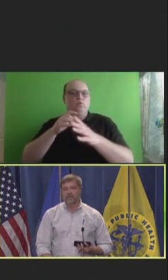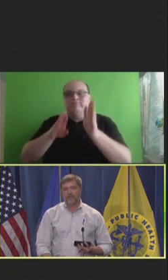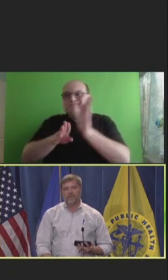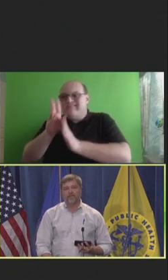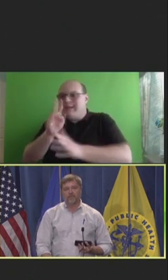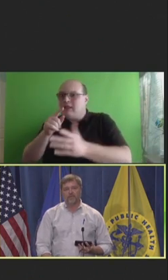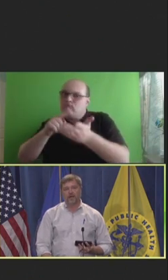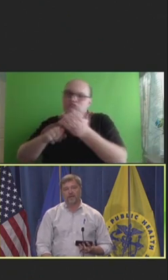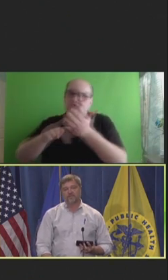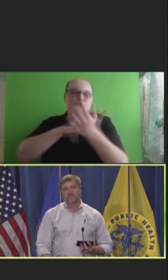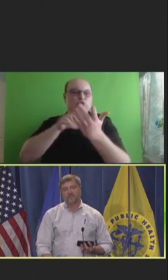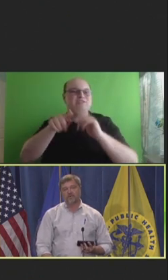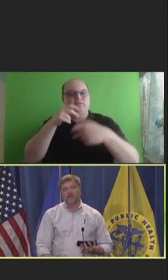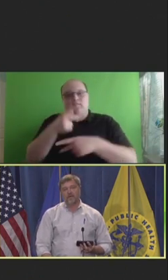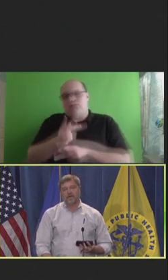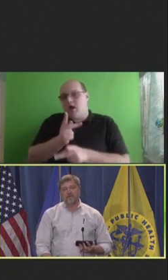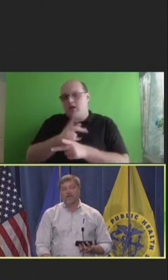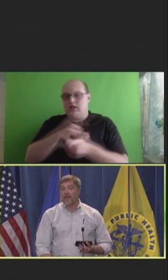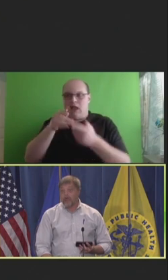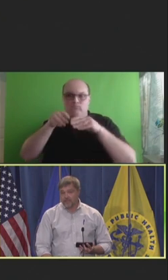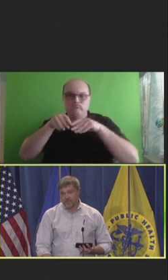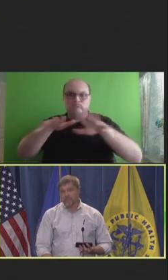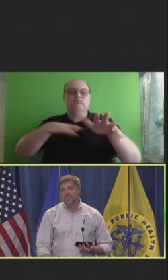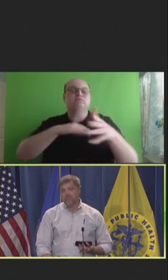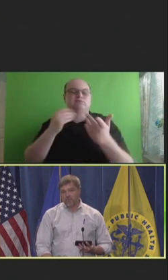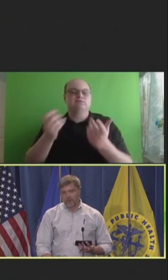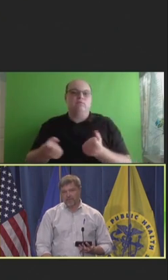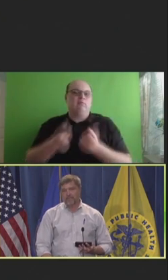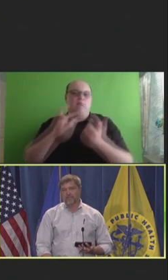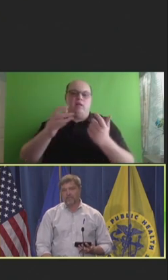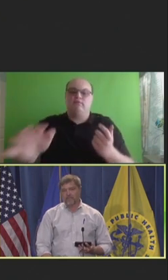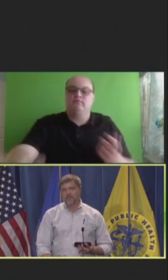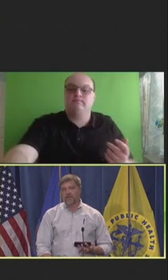in different products. So, there has been quite a bit of discussion about that.